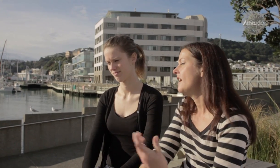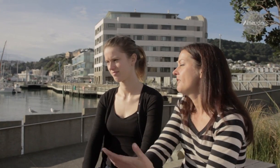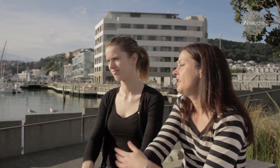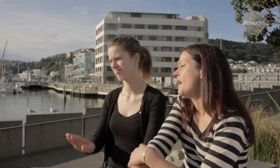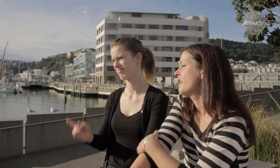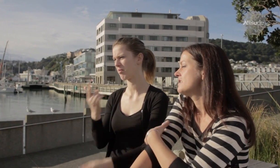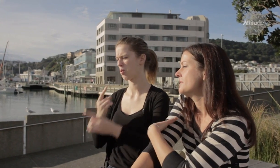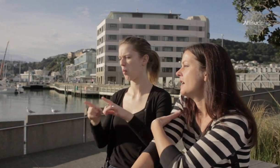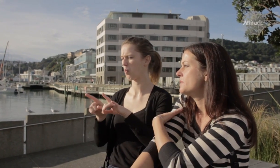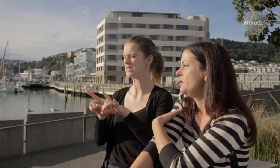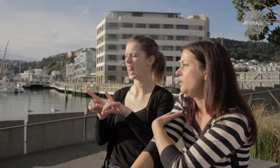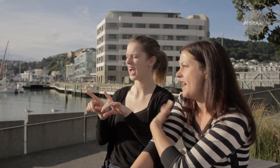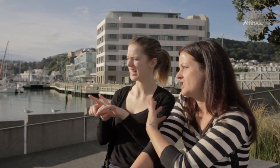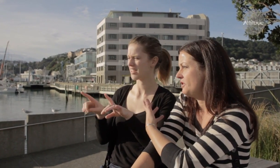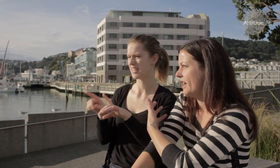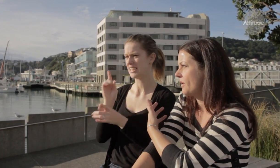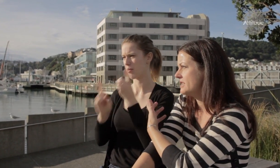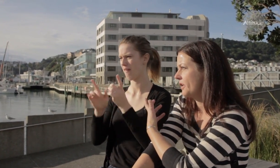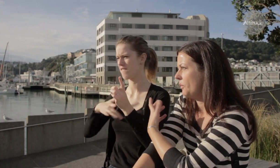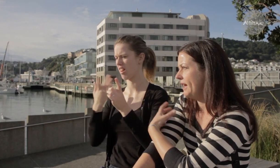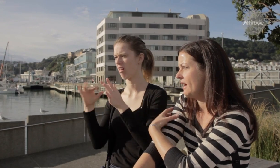What’s it like for you Mark are there sometimes when you actually find it difficult being